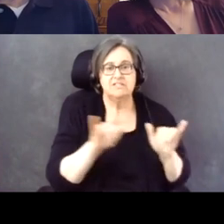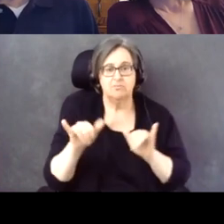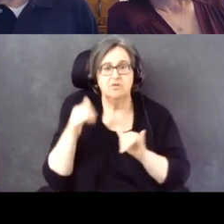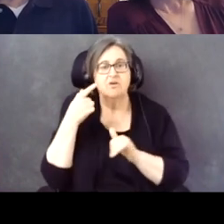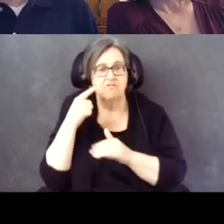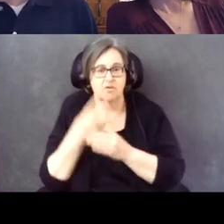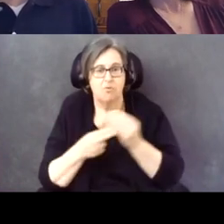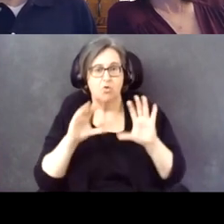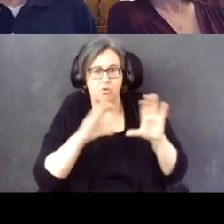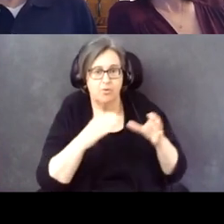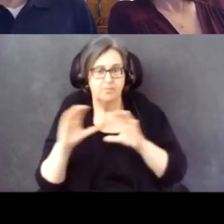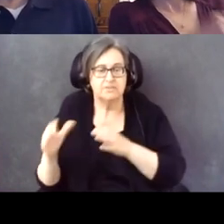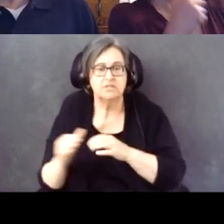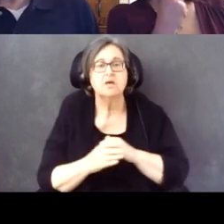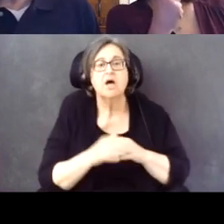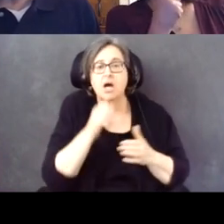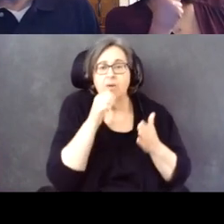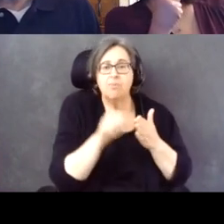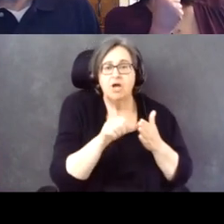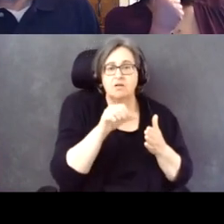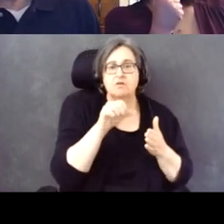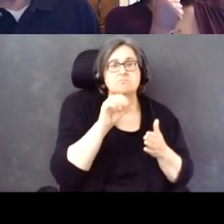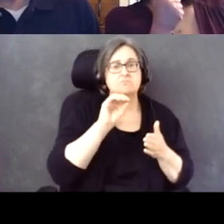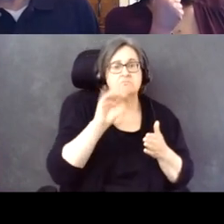But mail ballots are important point and not a panacea.